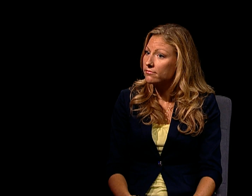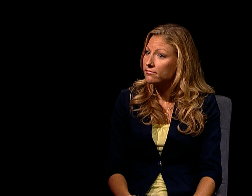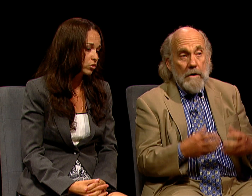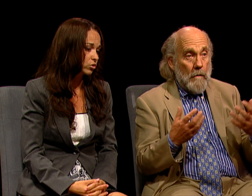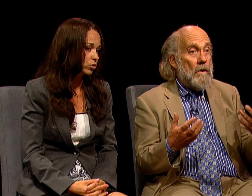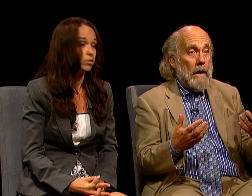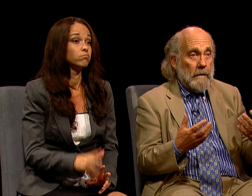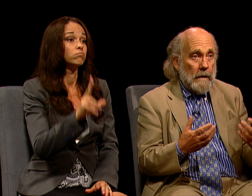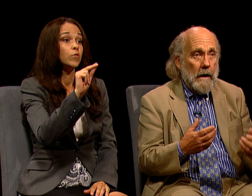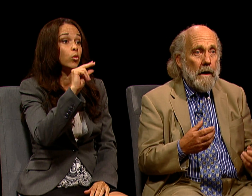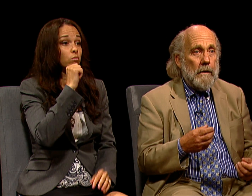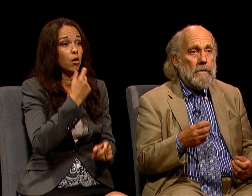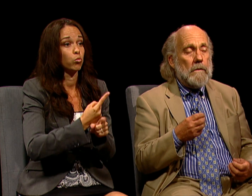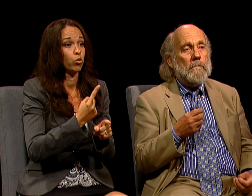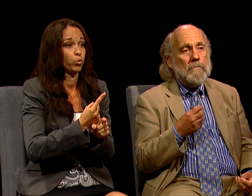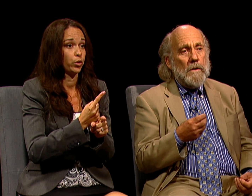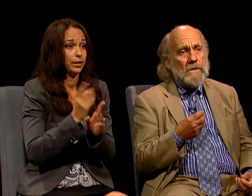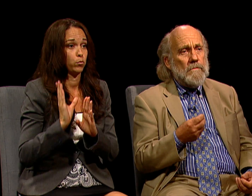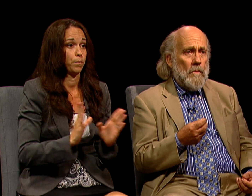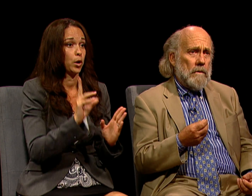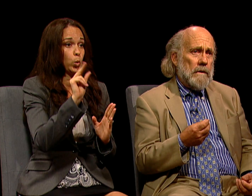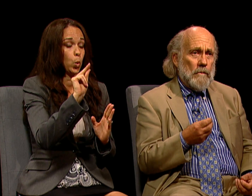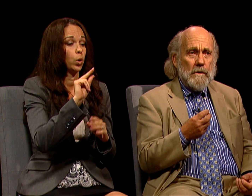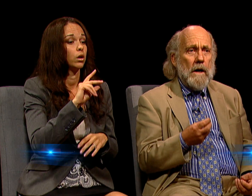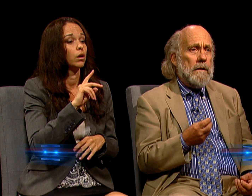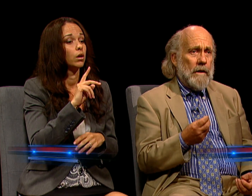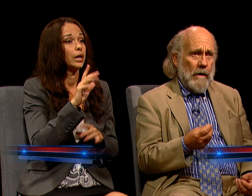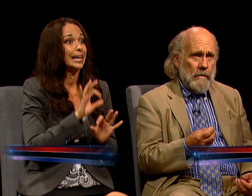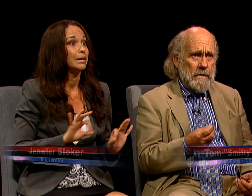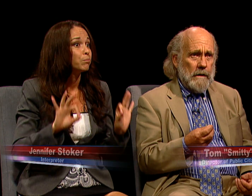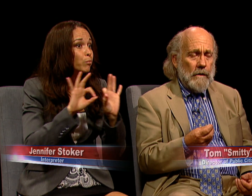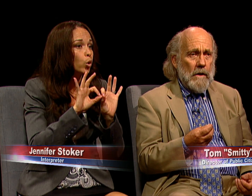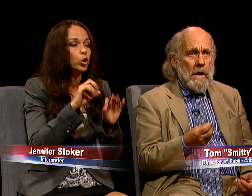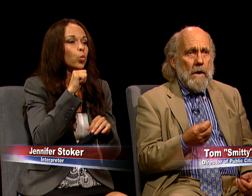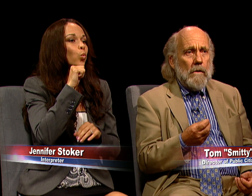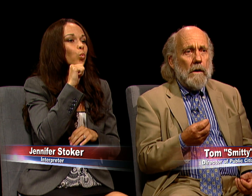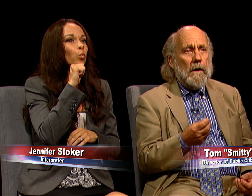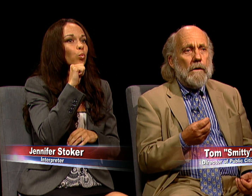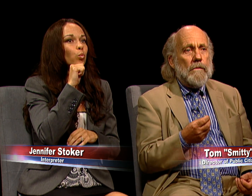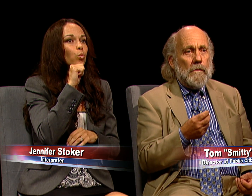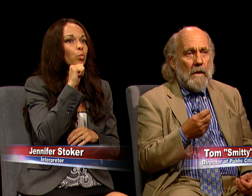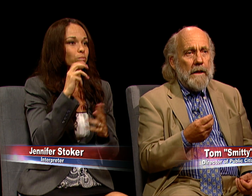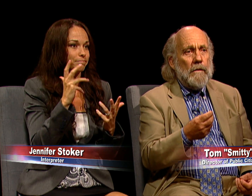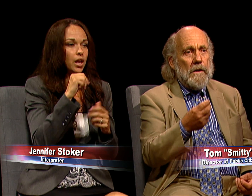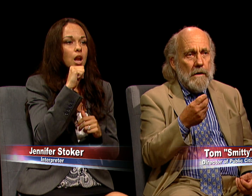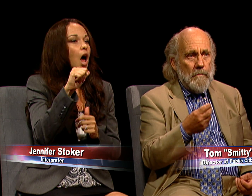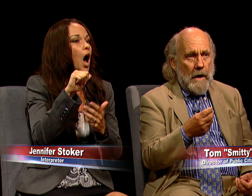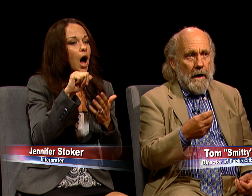NO, WE'RE NOT. AND MOST IMPORTANTLY WE'RE NOT COUNTING THE LIKELY IMPACTS